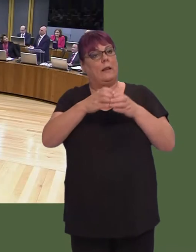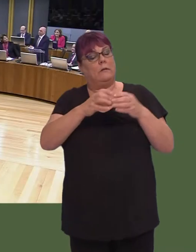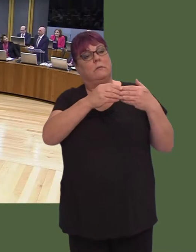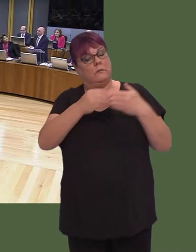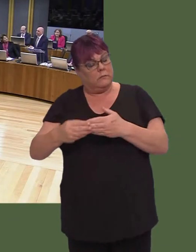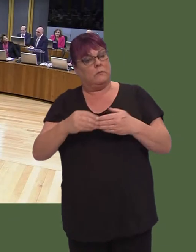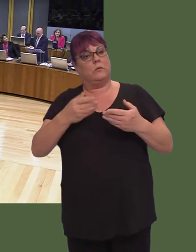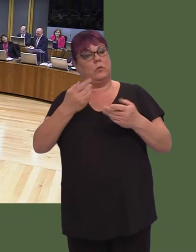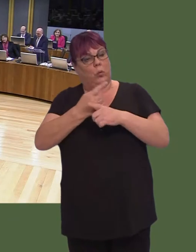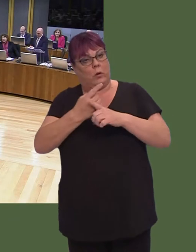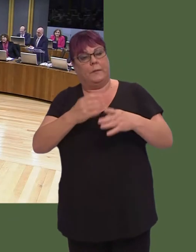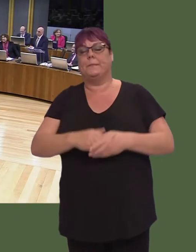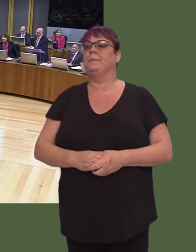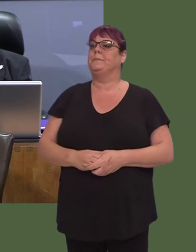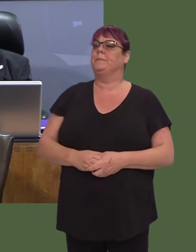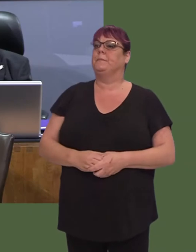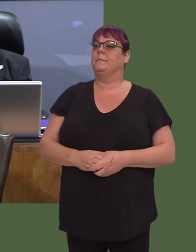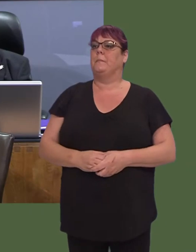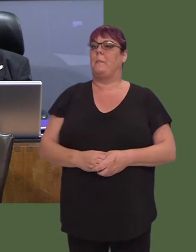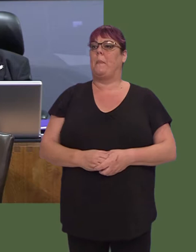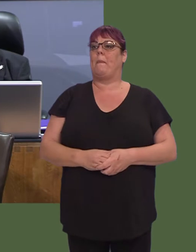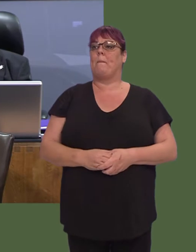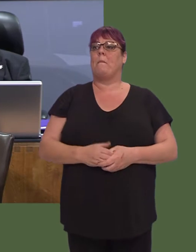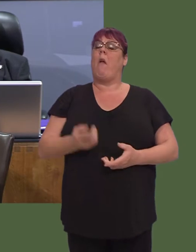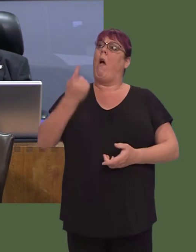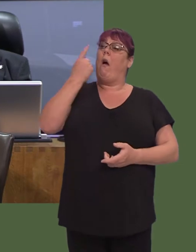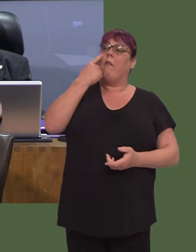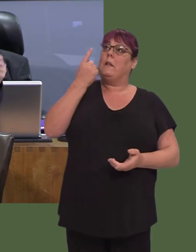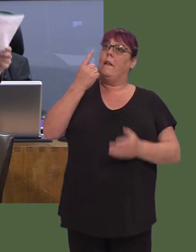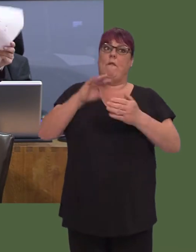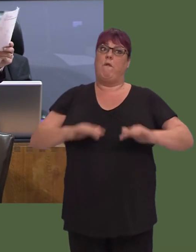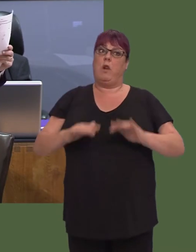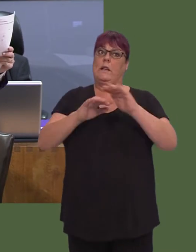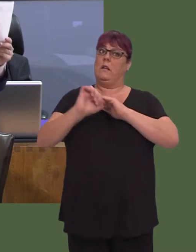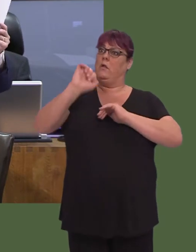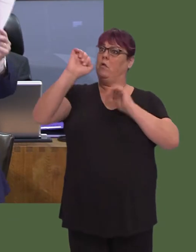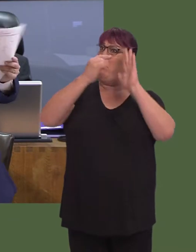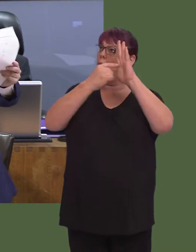First Minister, clearly, flooding is not a priority for your Government, because the